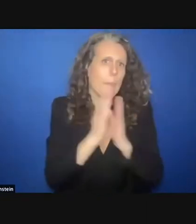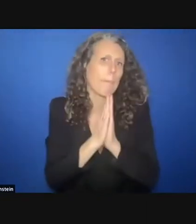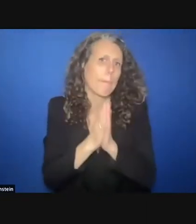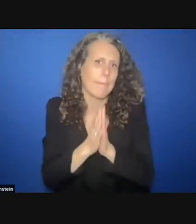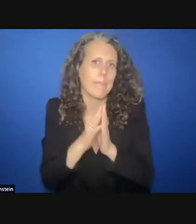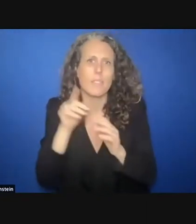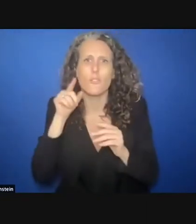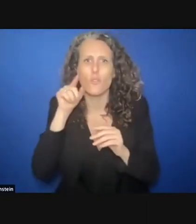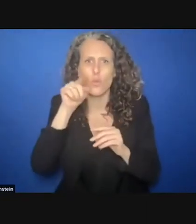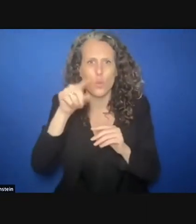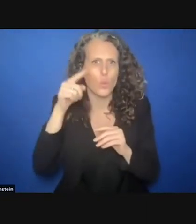William? >>